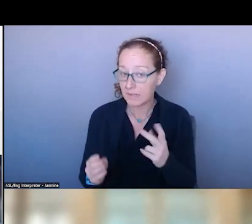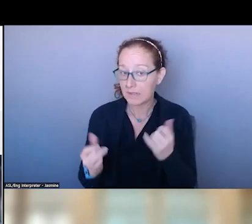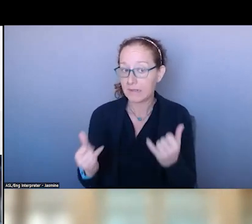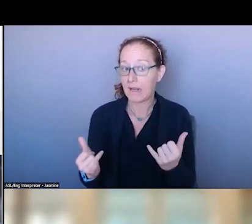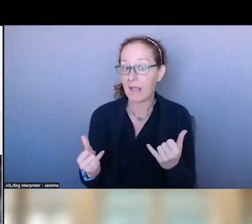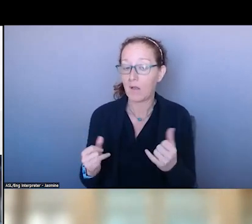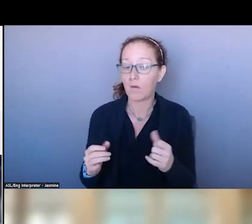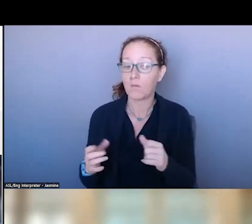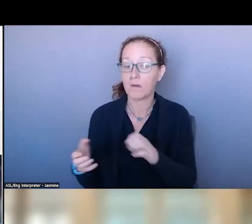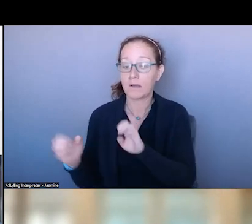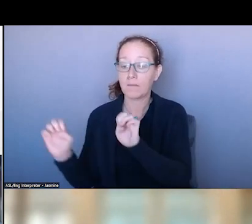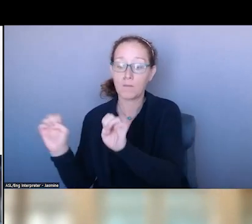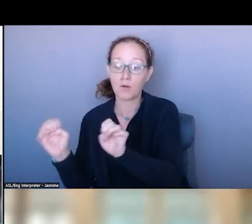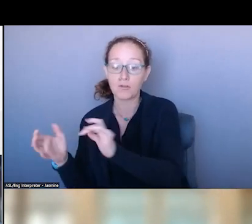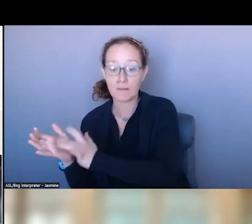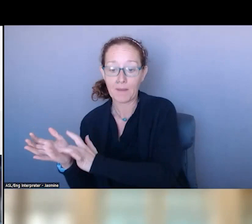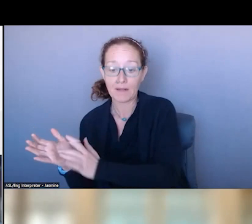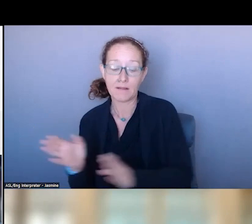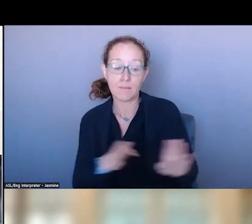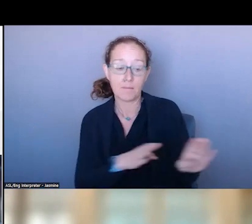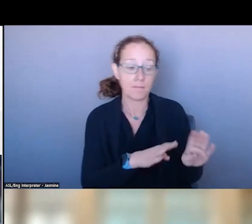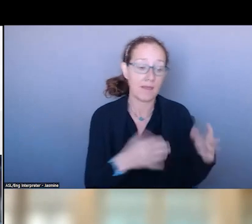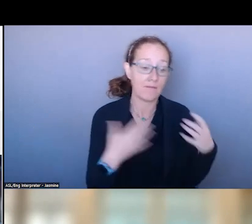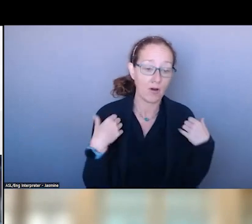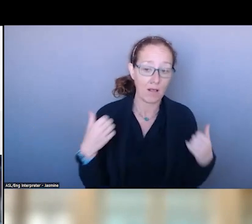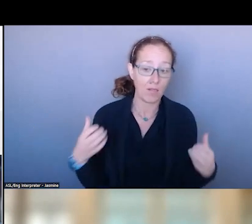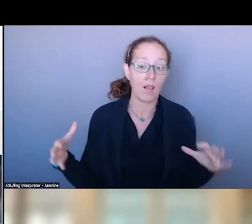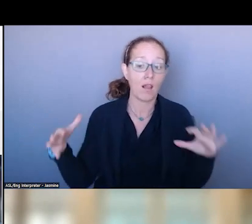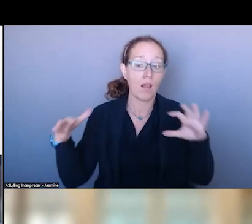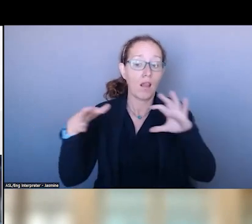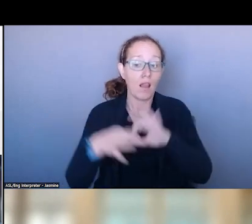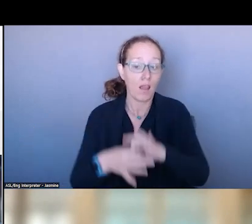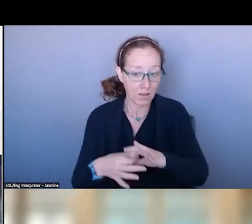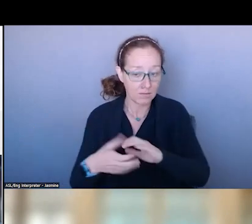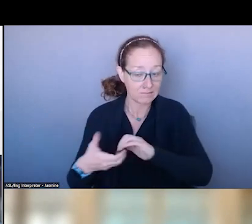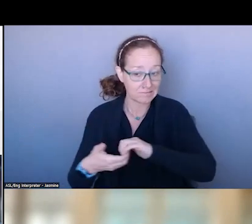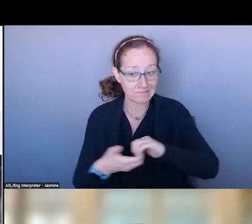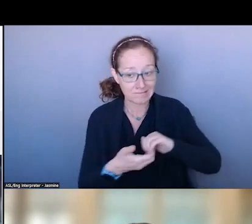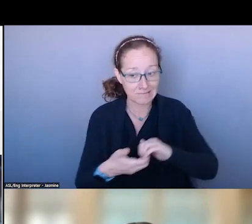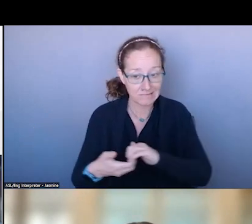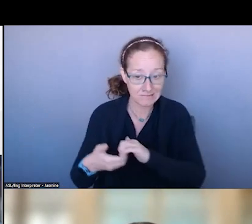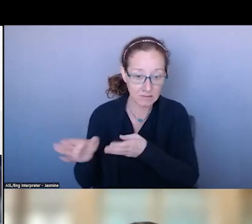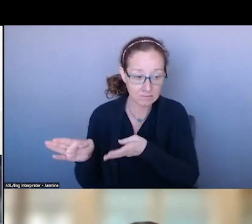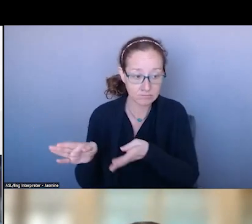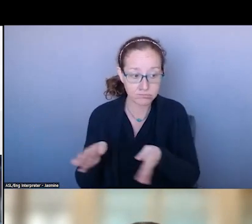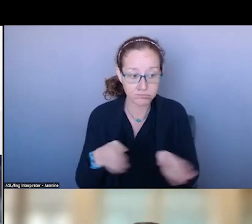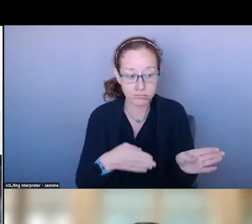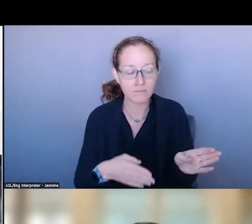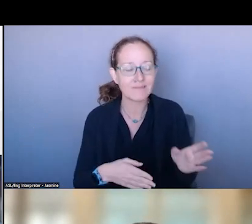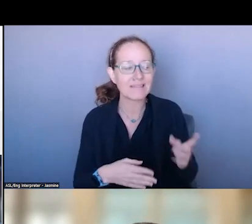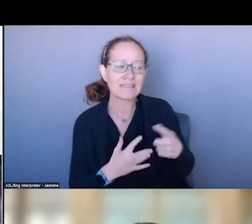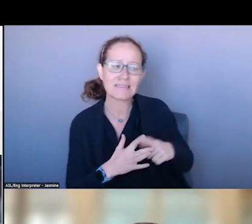MEDICINE AND BEHAVIORAL HEALTH? >>: I THINK IT IS STARTING. WE JUST HEARD THE WONDERFUL STORY FROM ARIZONA.